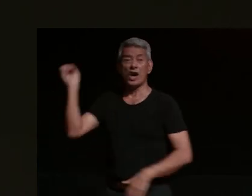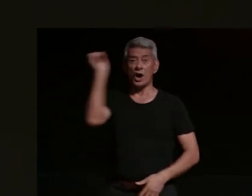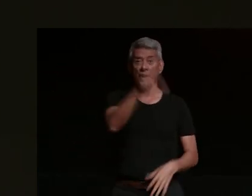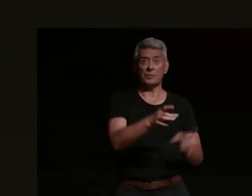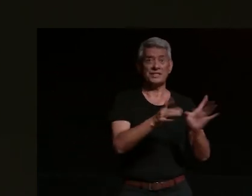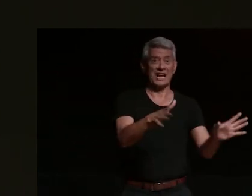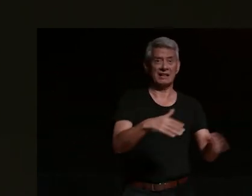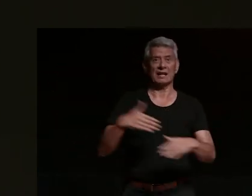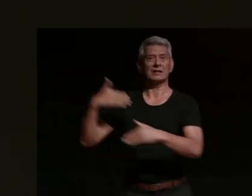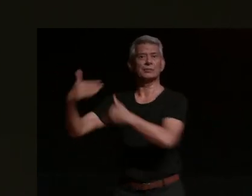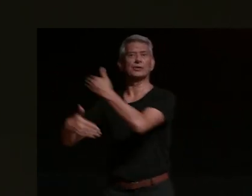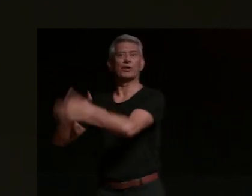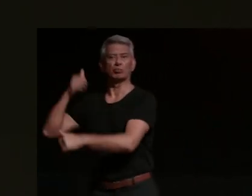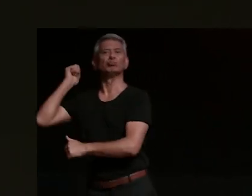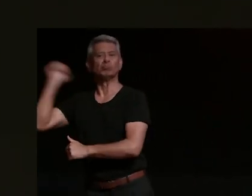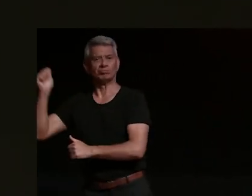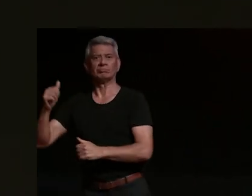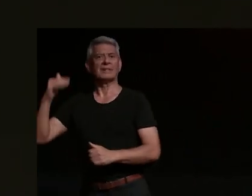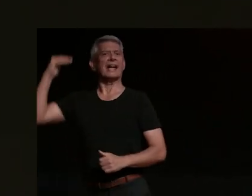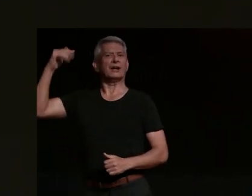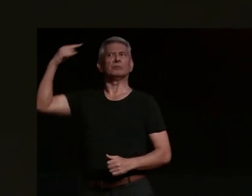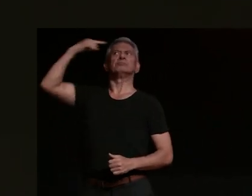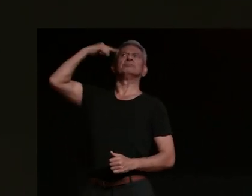golf or something like that something relatively safe but still kind of fun